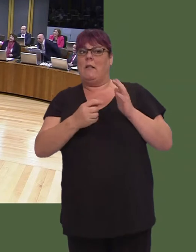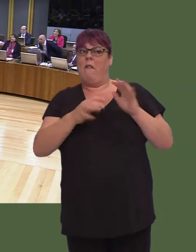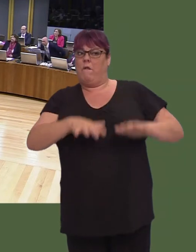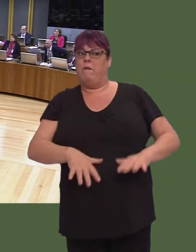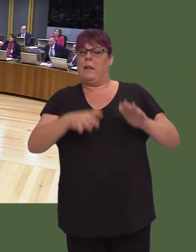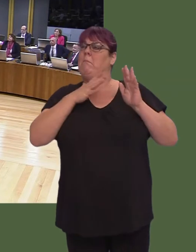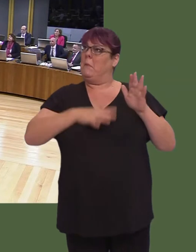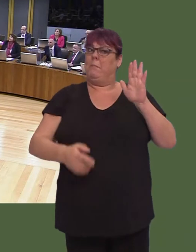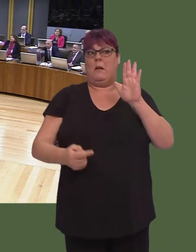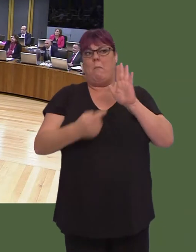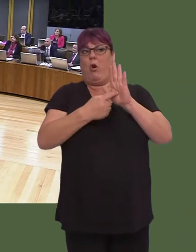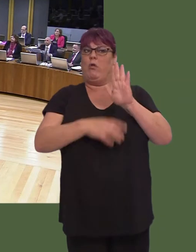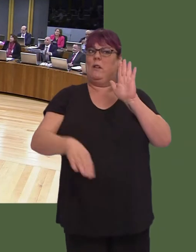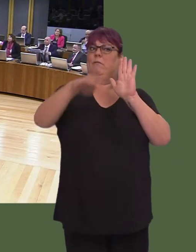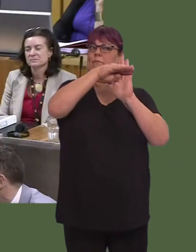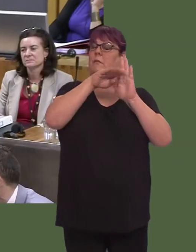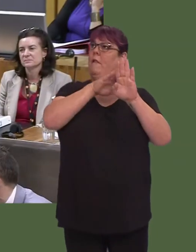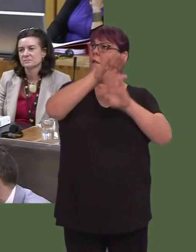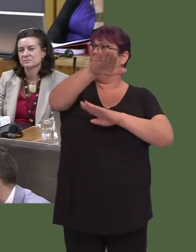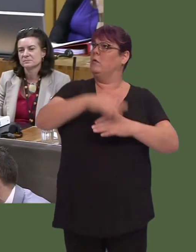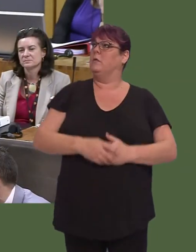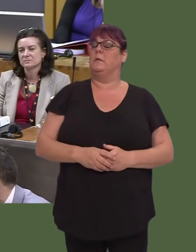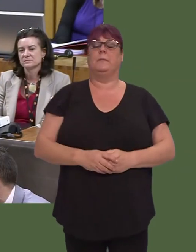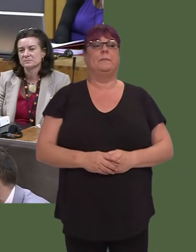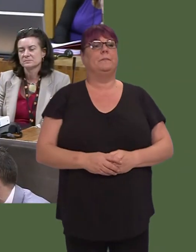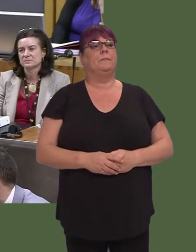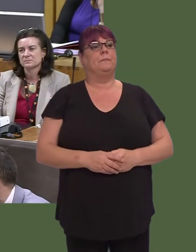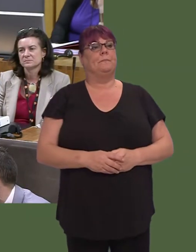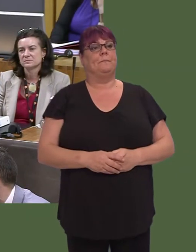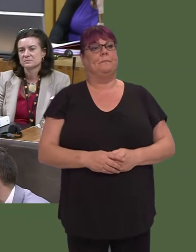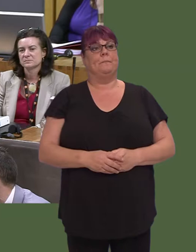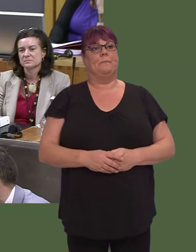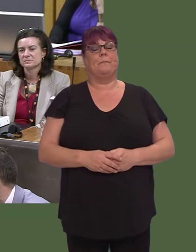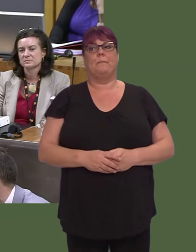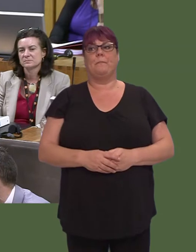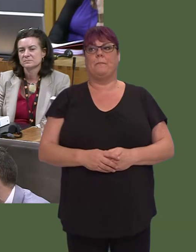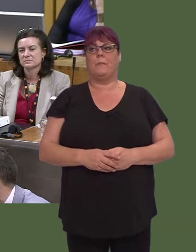Carwyn Jones AM: Well, from a representative of the party that created the omnishamblesóI